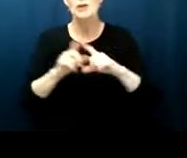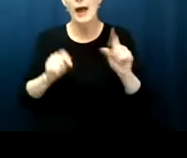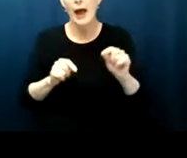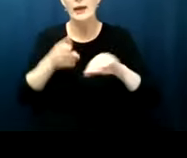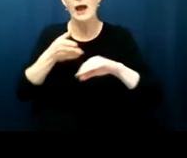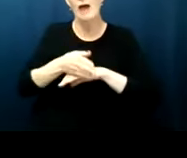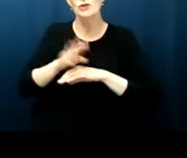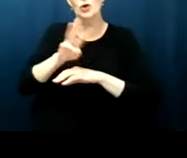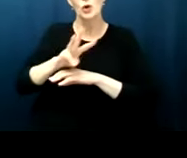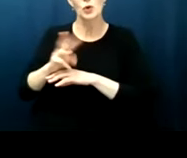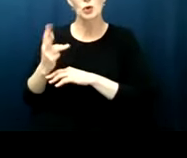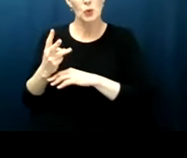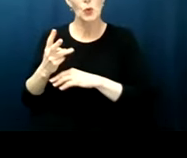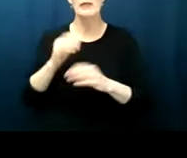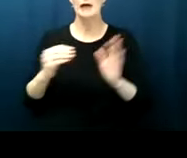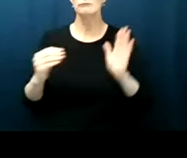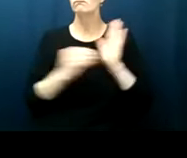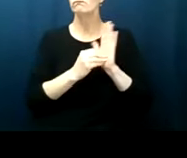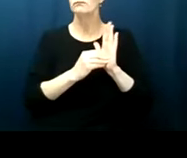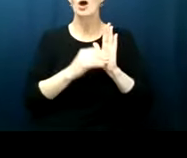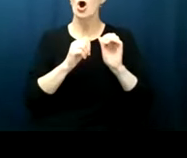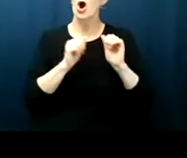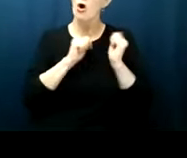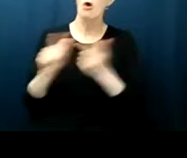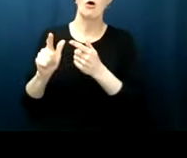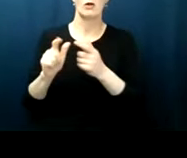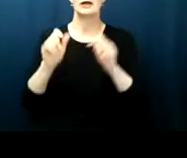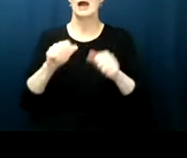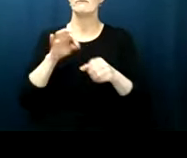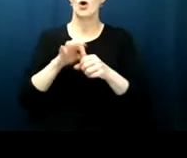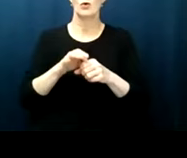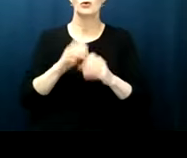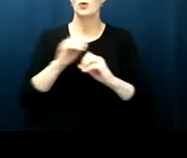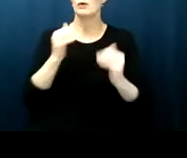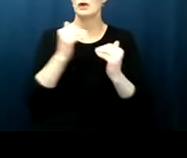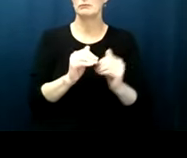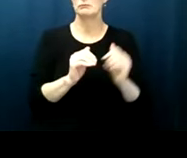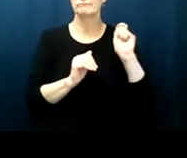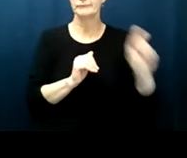guaranteed period no caveats or limitations um the right to vote in our constitution is